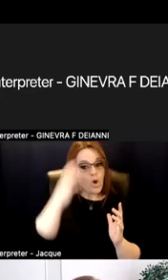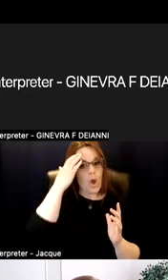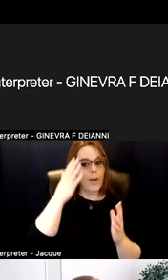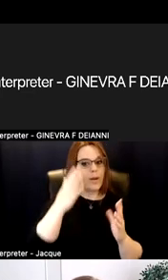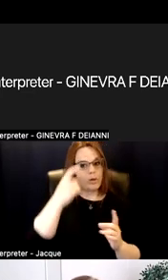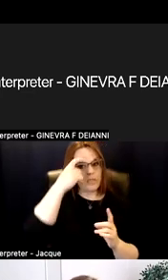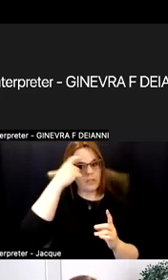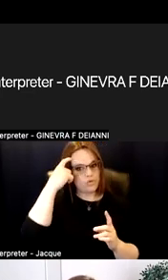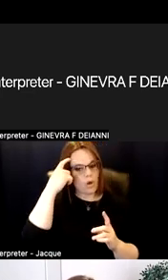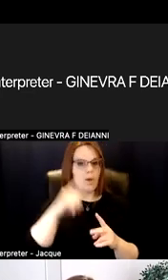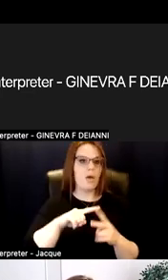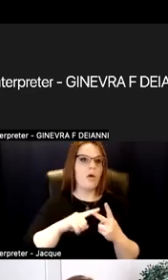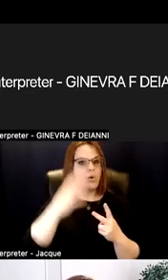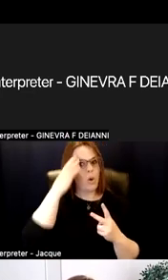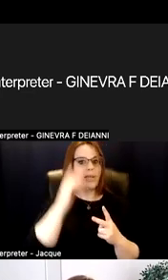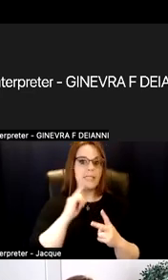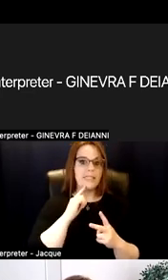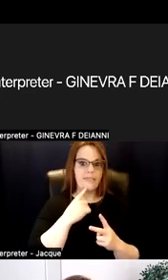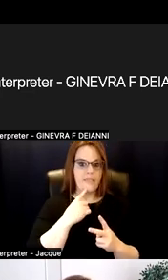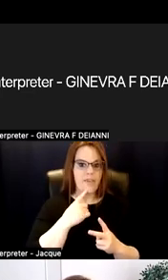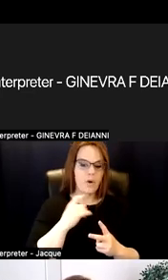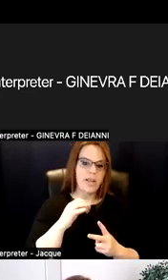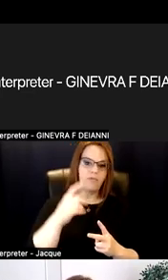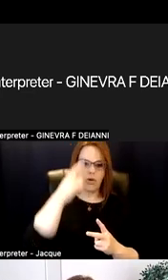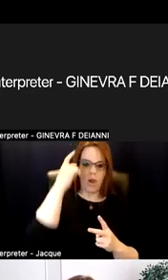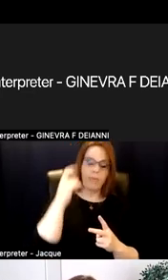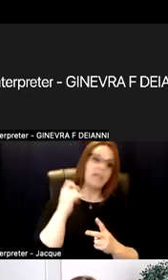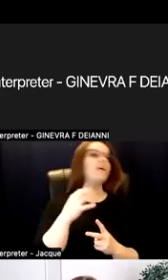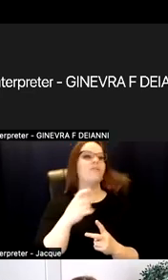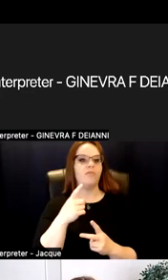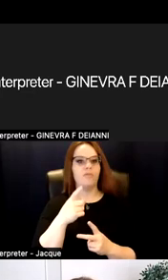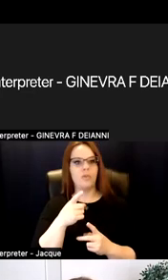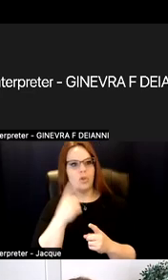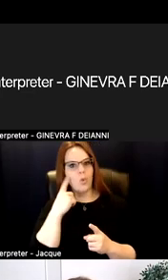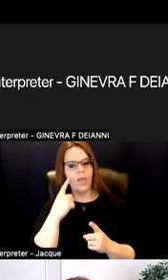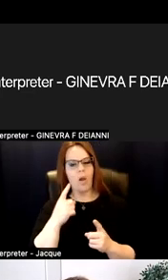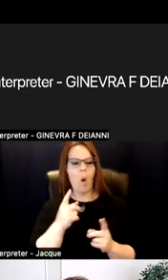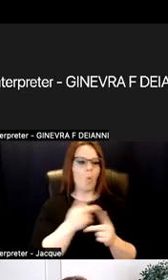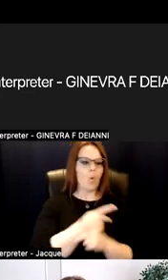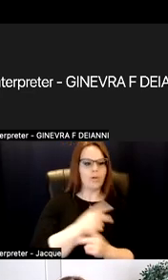history, if they think something is worse or less worse than something else.